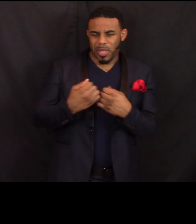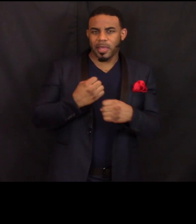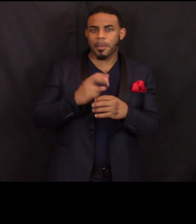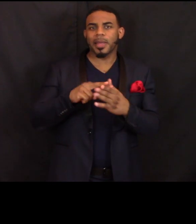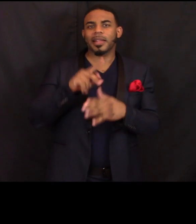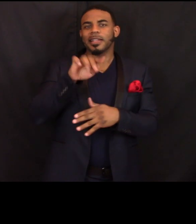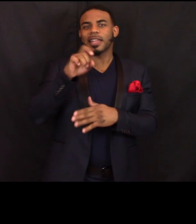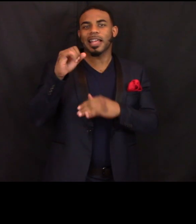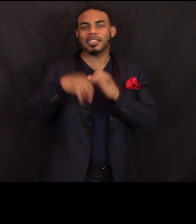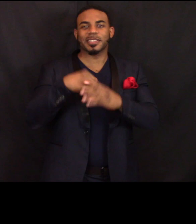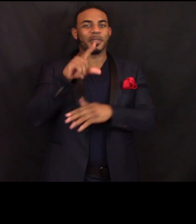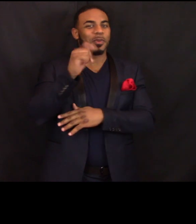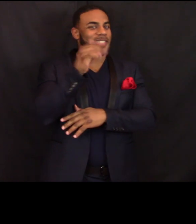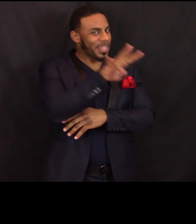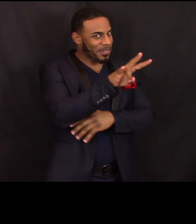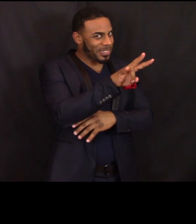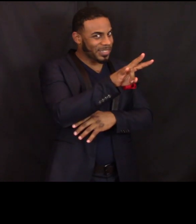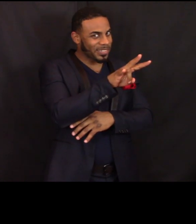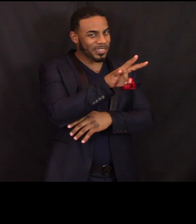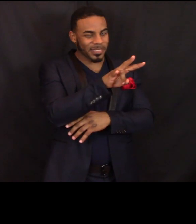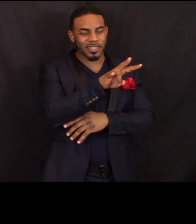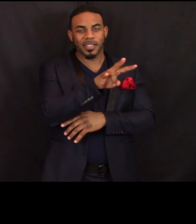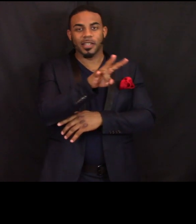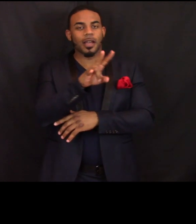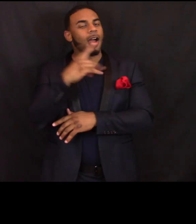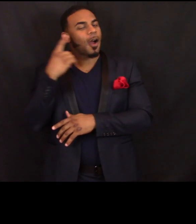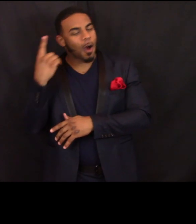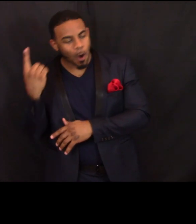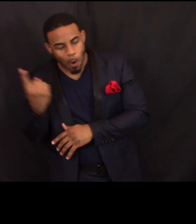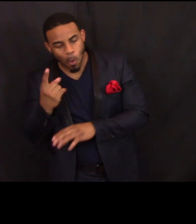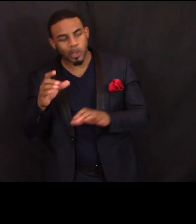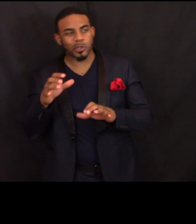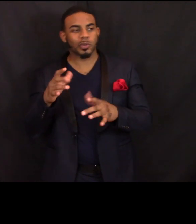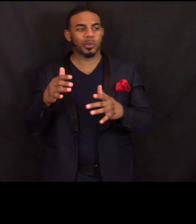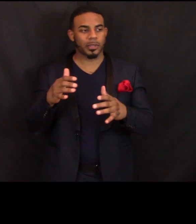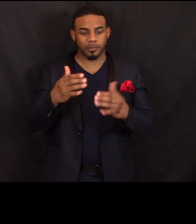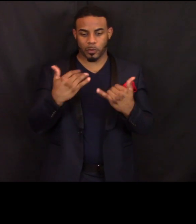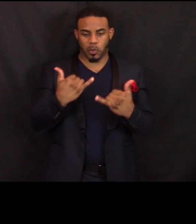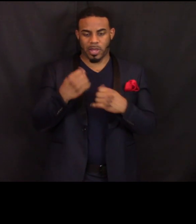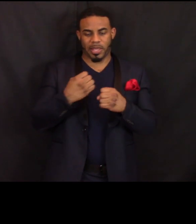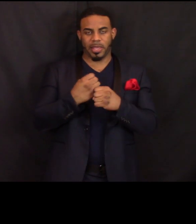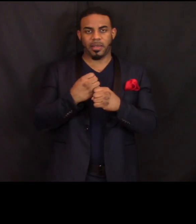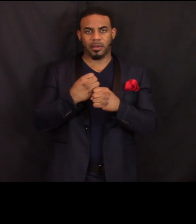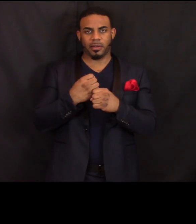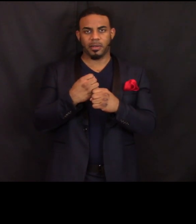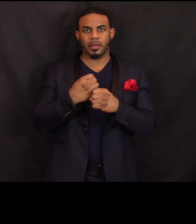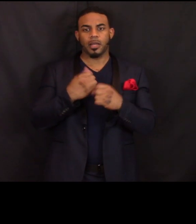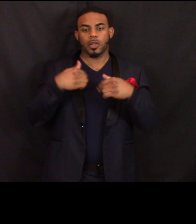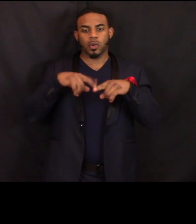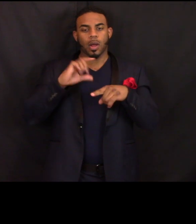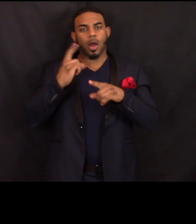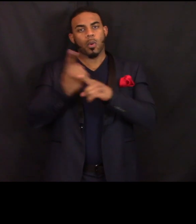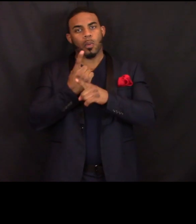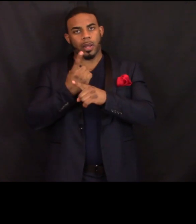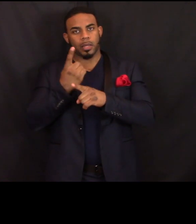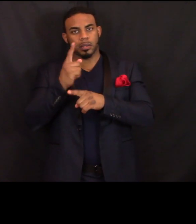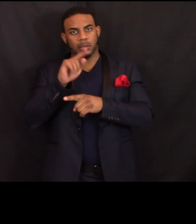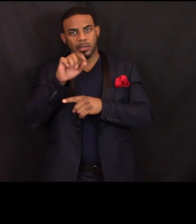We always do the current year tax return during our regular tax season which runs from the end of January until tax day.